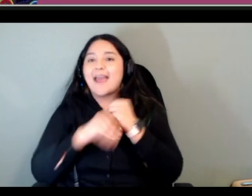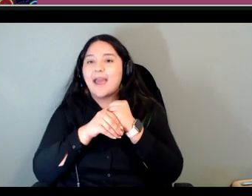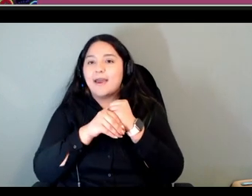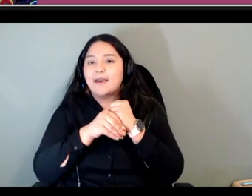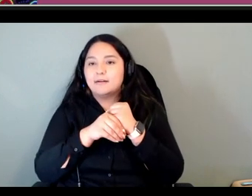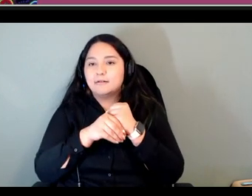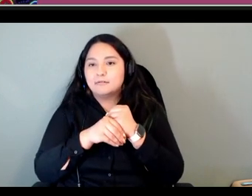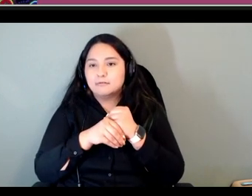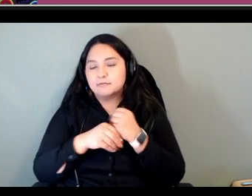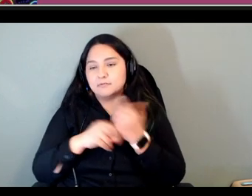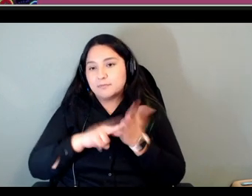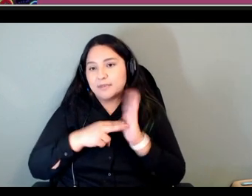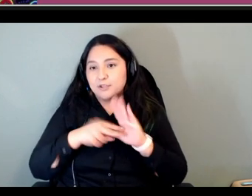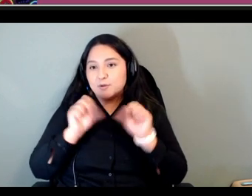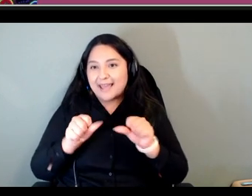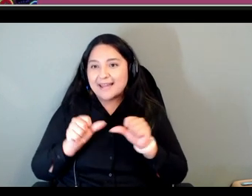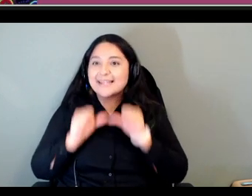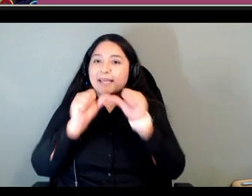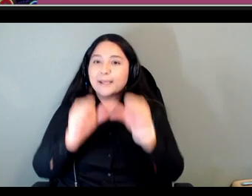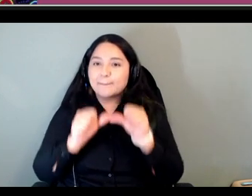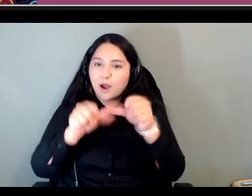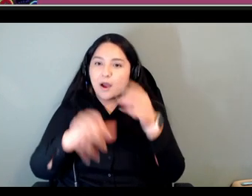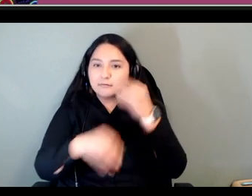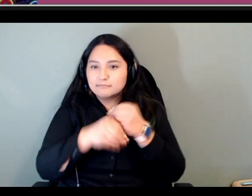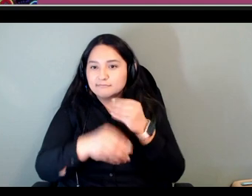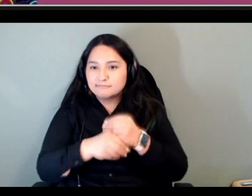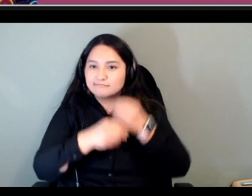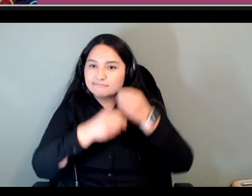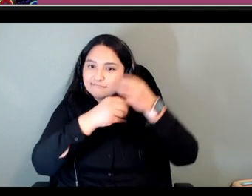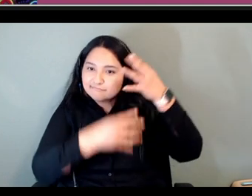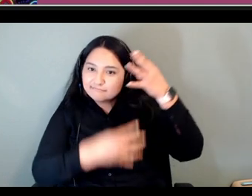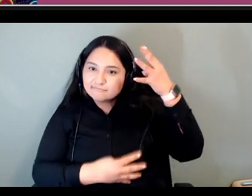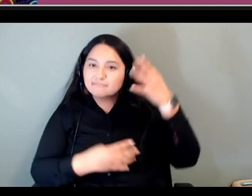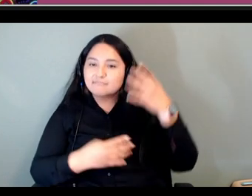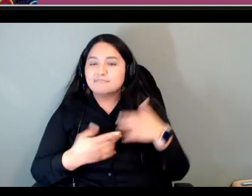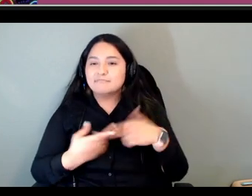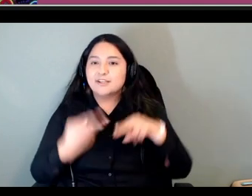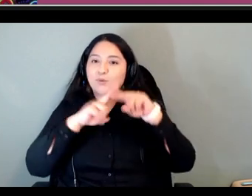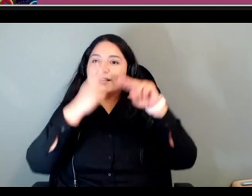working on them so it's increasing your with information that's out there and then possibly